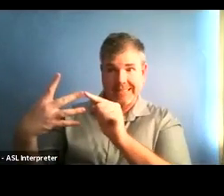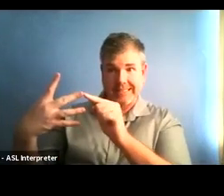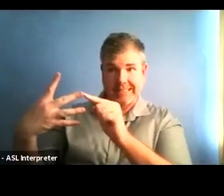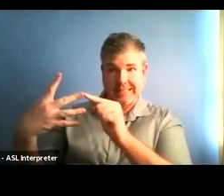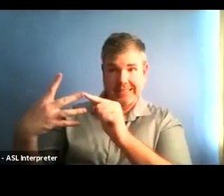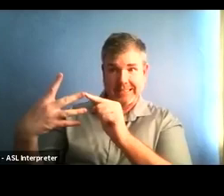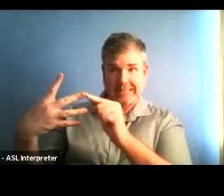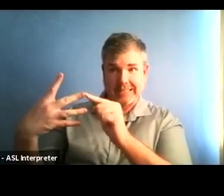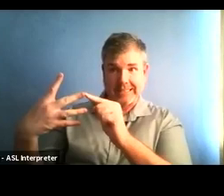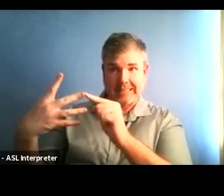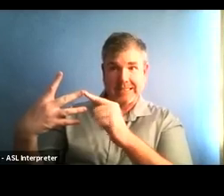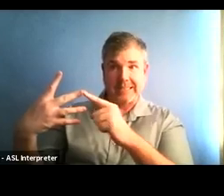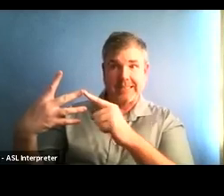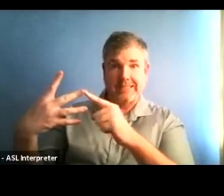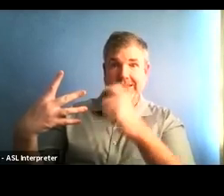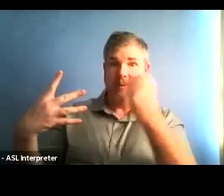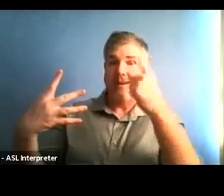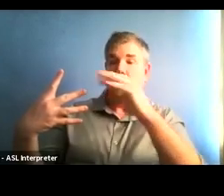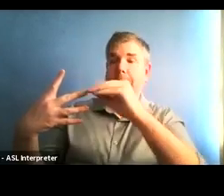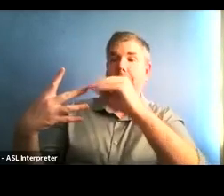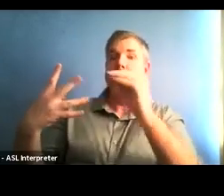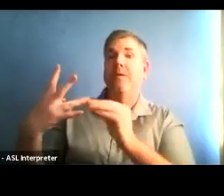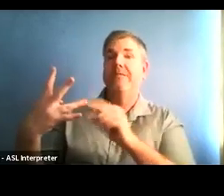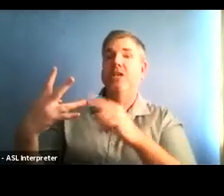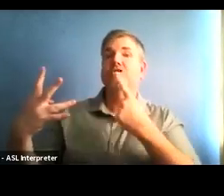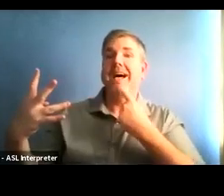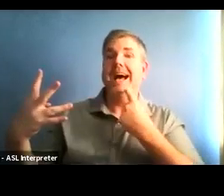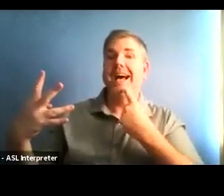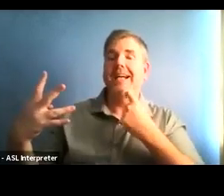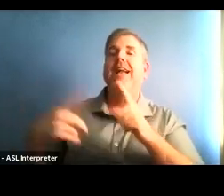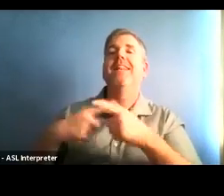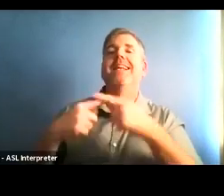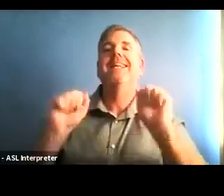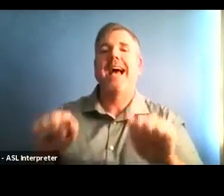tier that will enable us to open our schools for in-person learning as long as